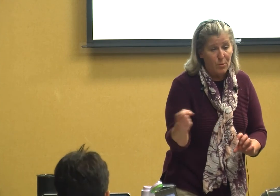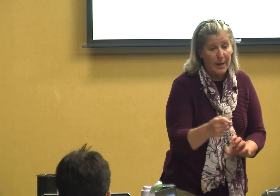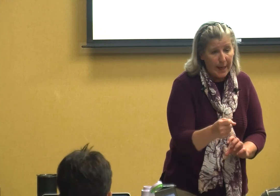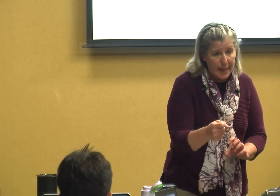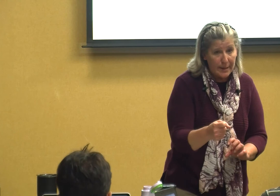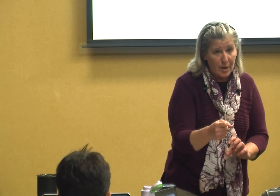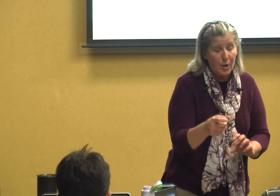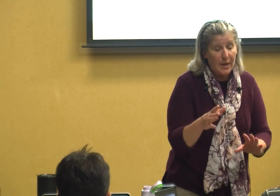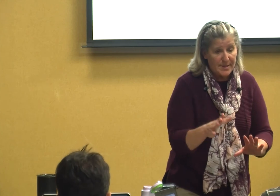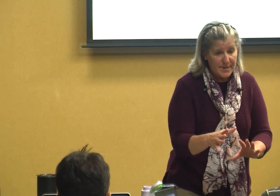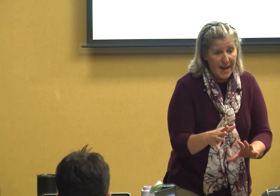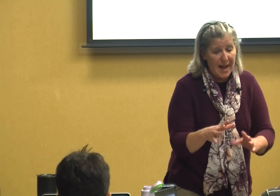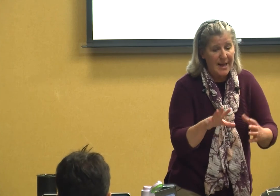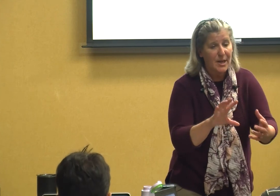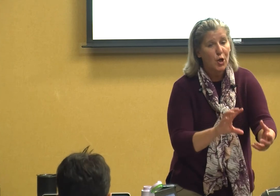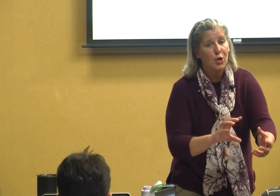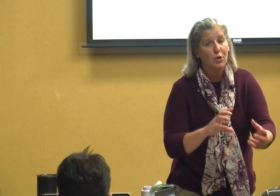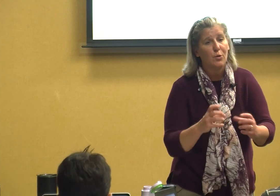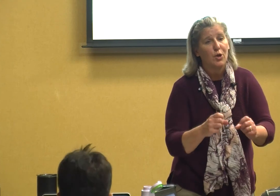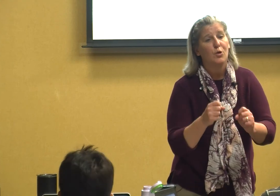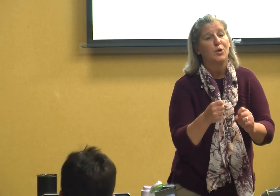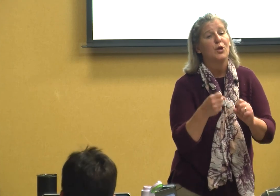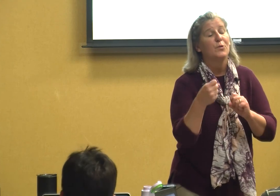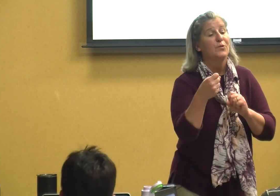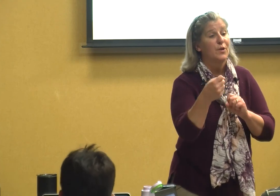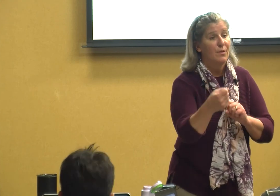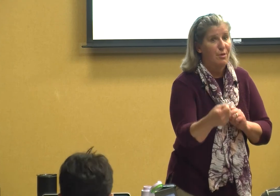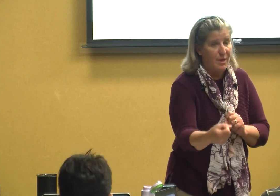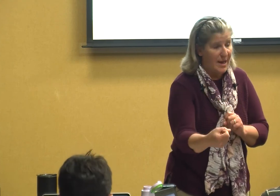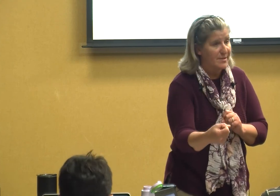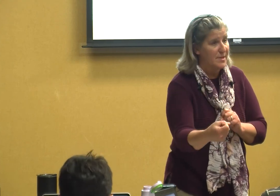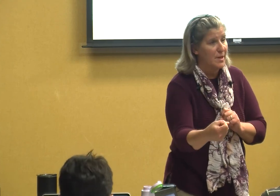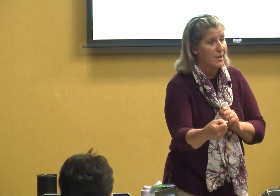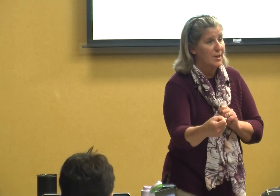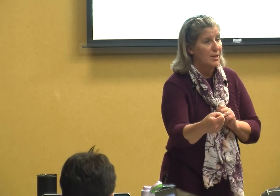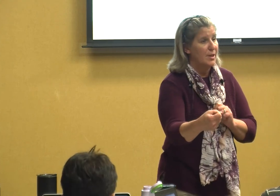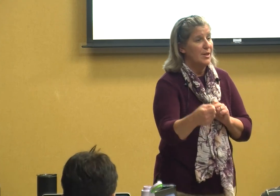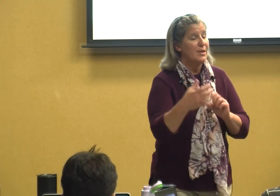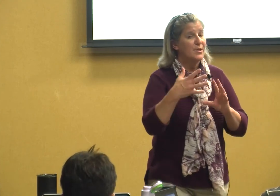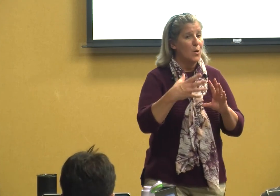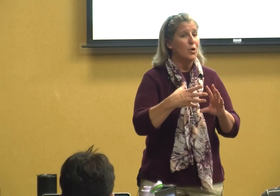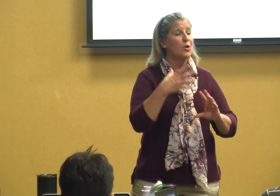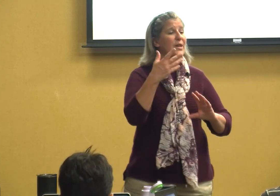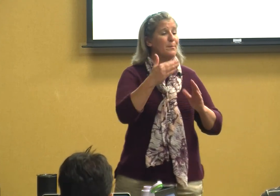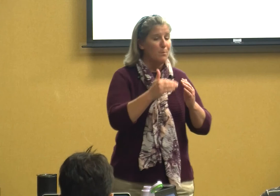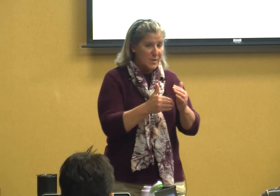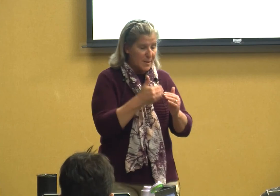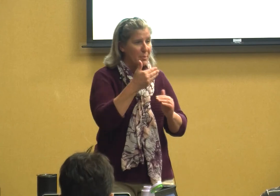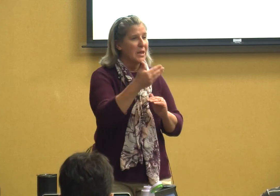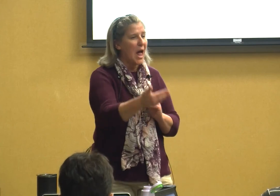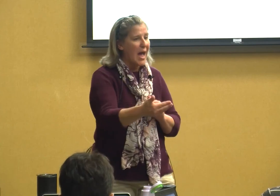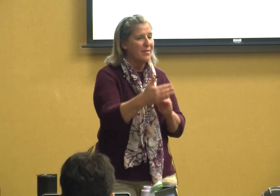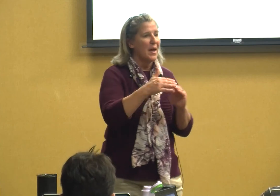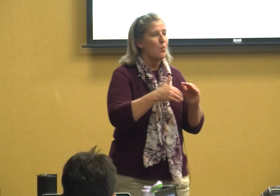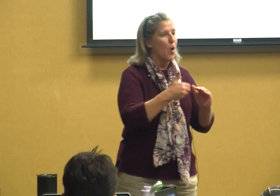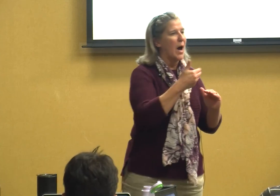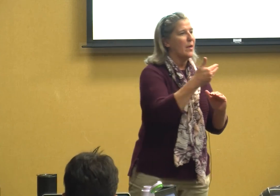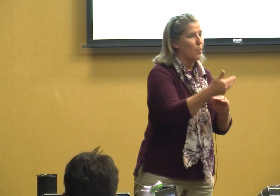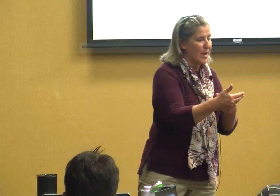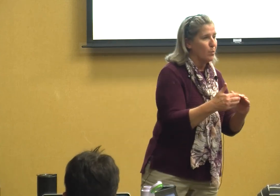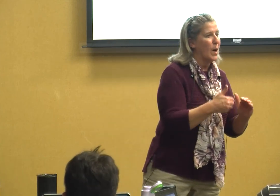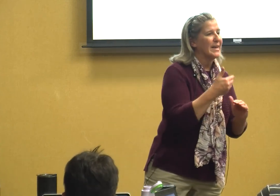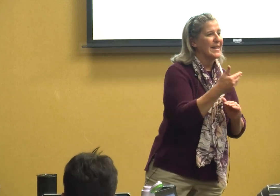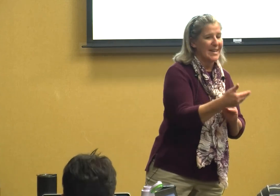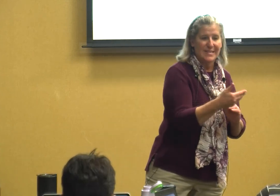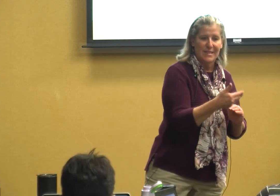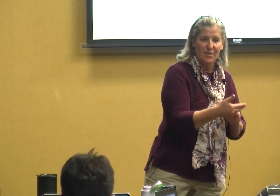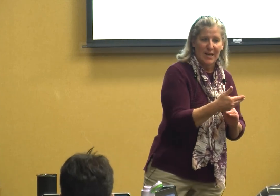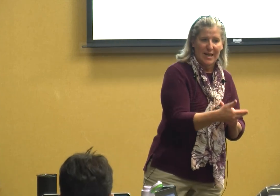gonna hit instead you you use this so you're going to supply them what with what it is that they need